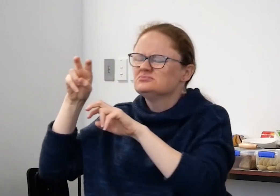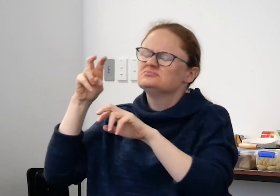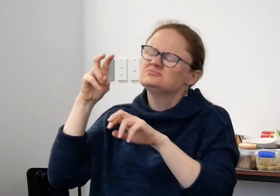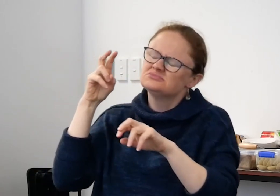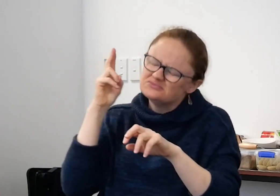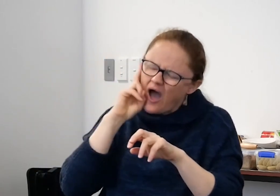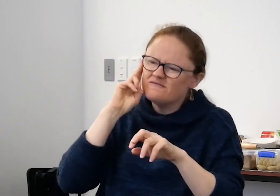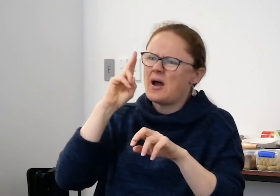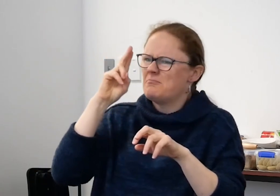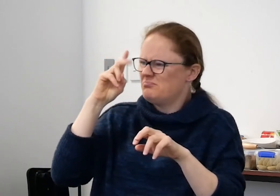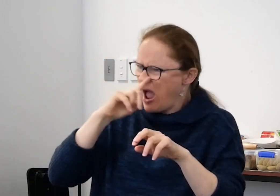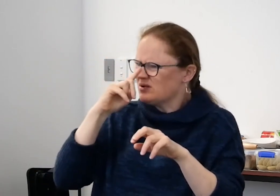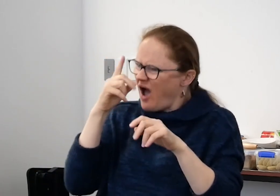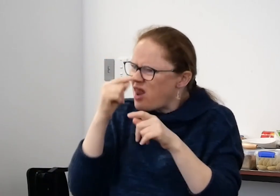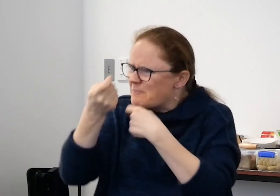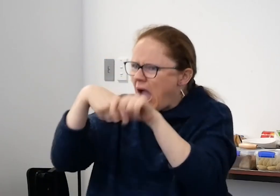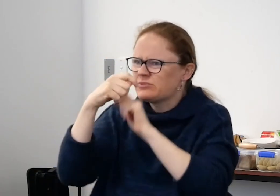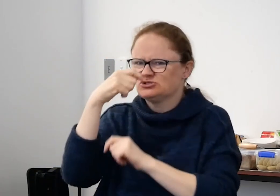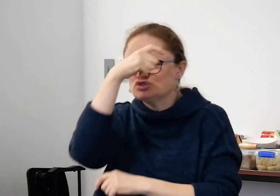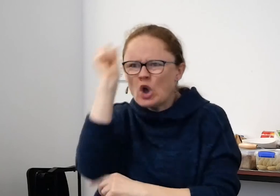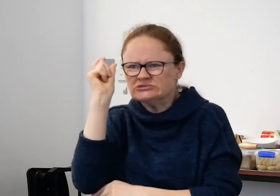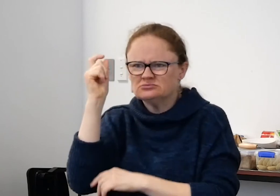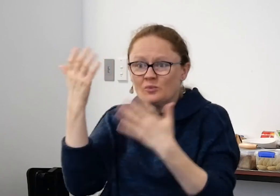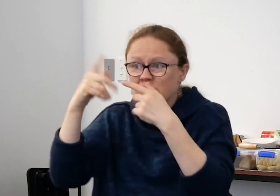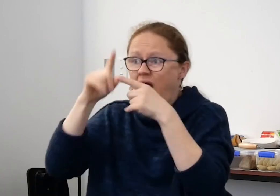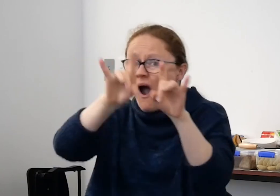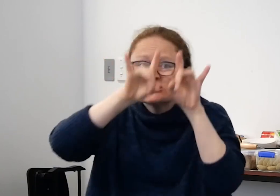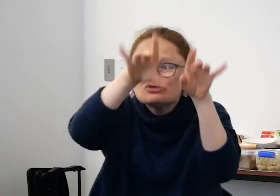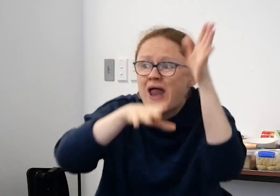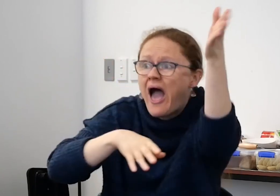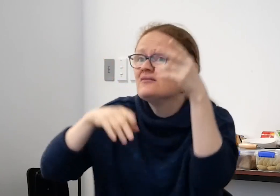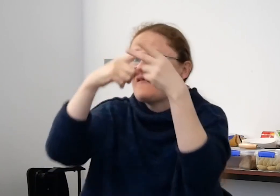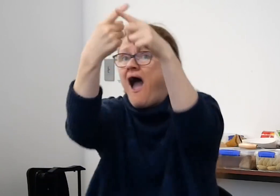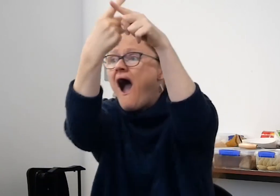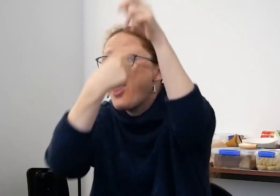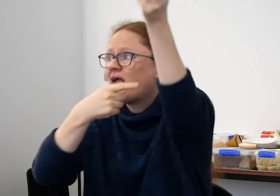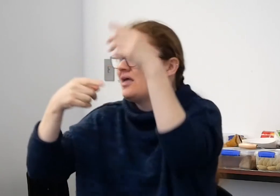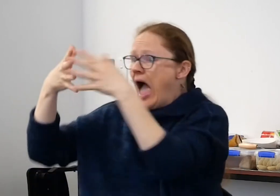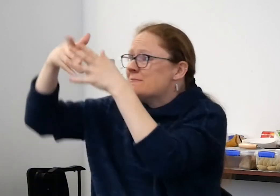And I've heard of other people who are deaf that have trained to become nurses, in Australia,